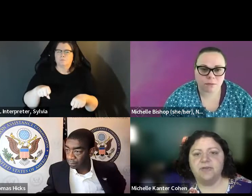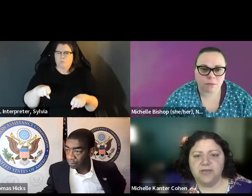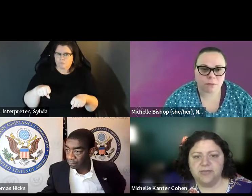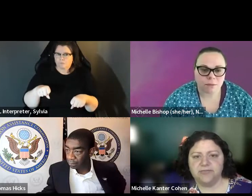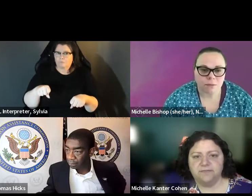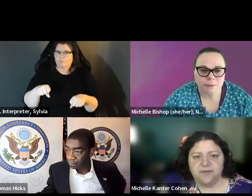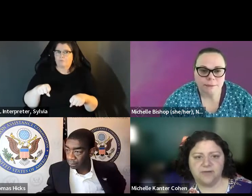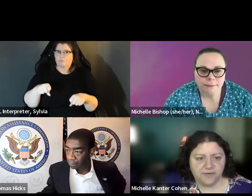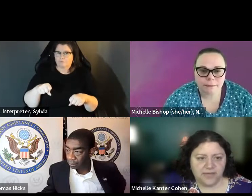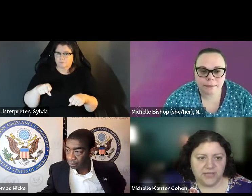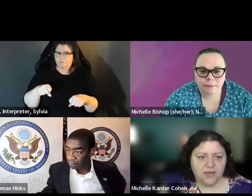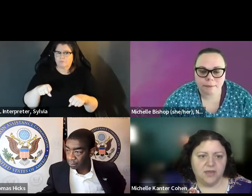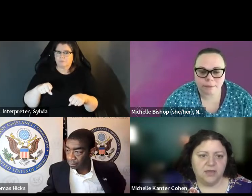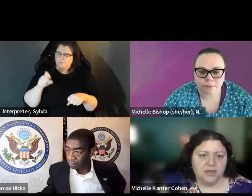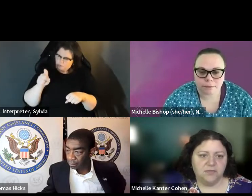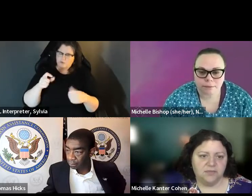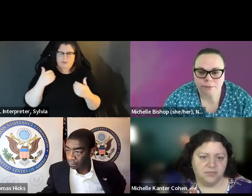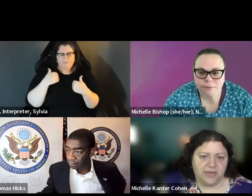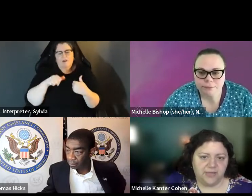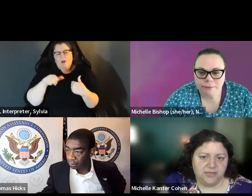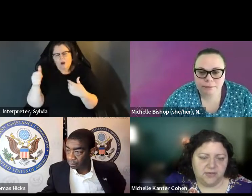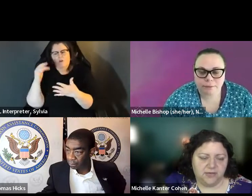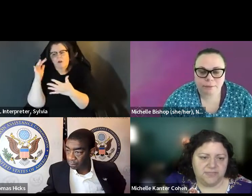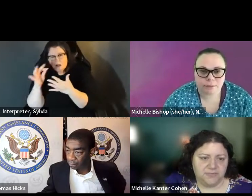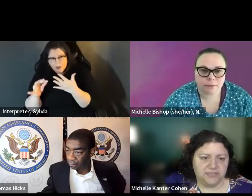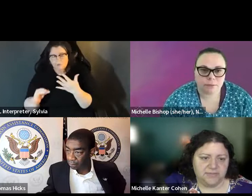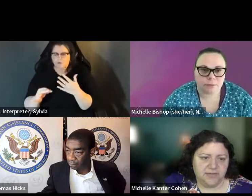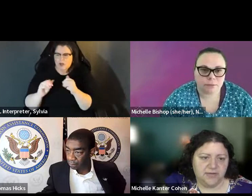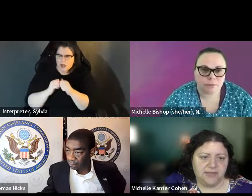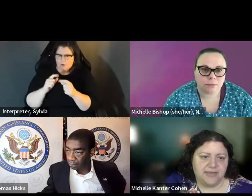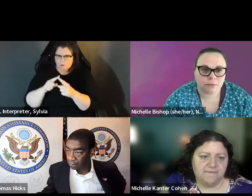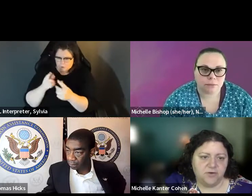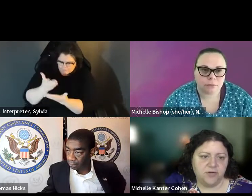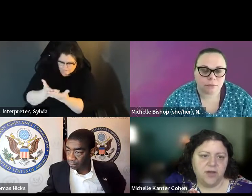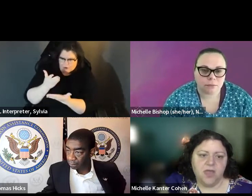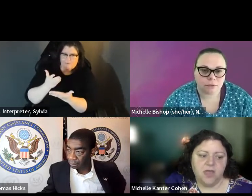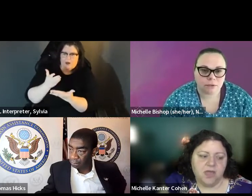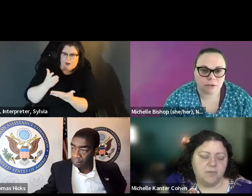your ballot envelope uses a signature match. There are